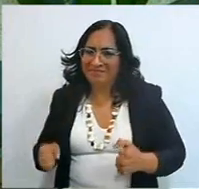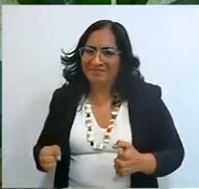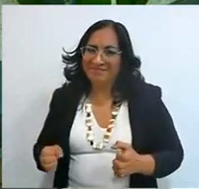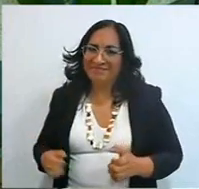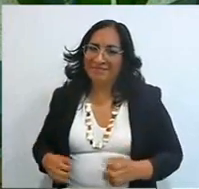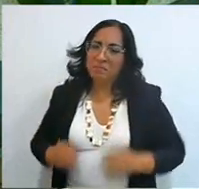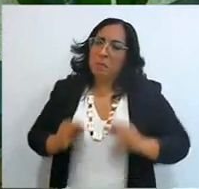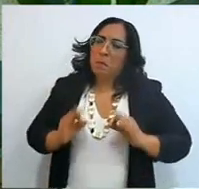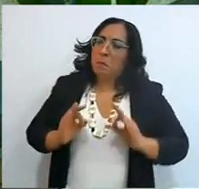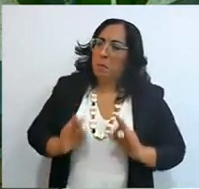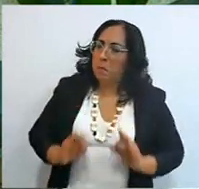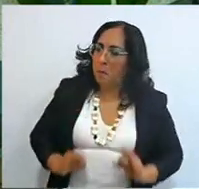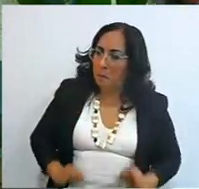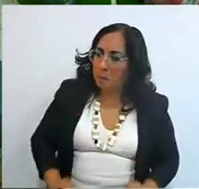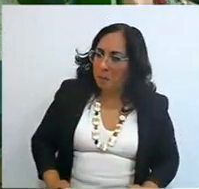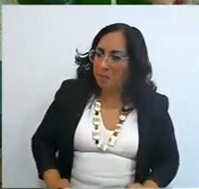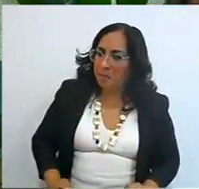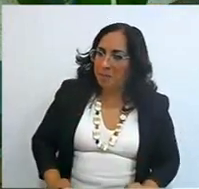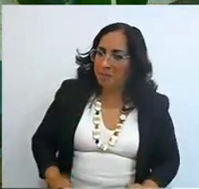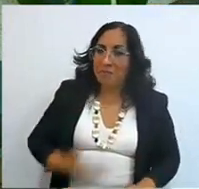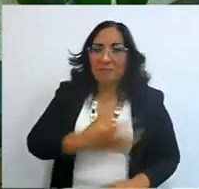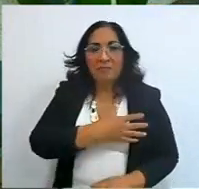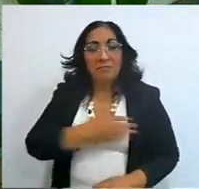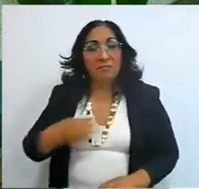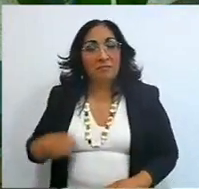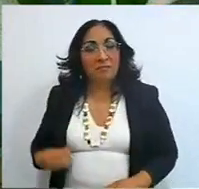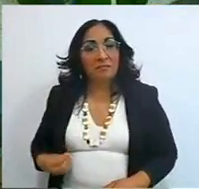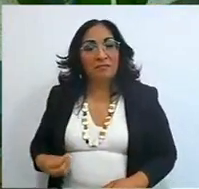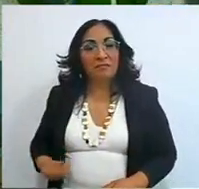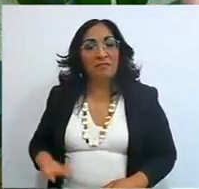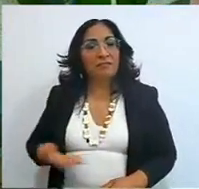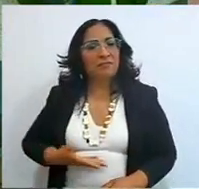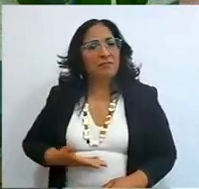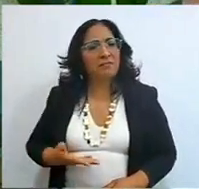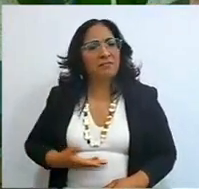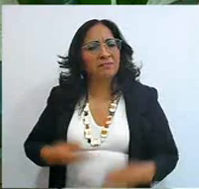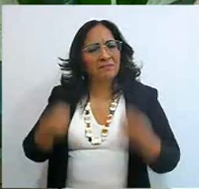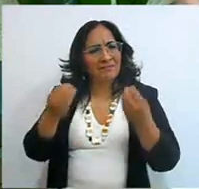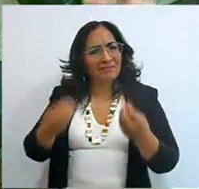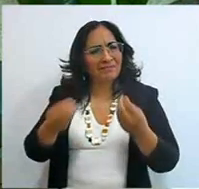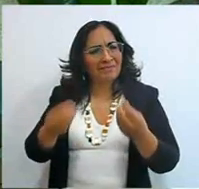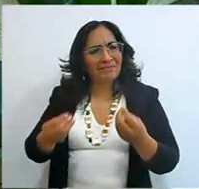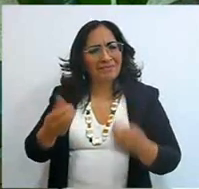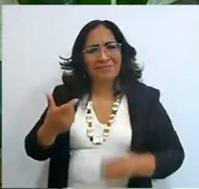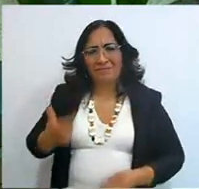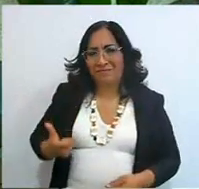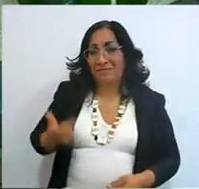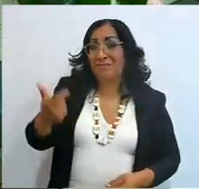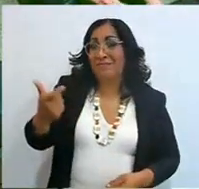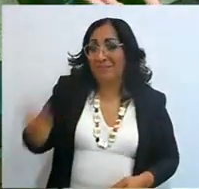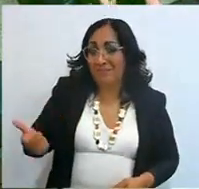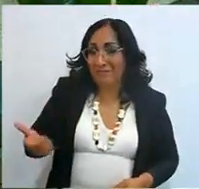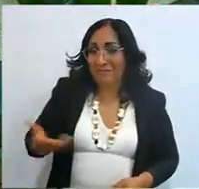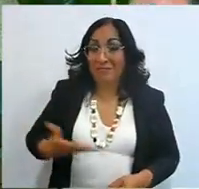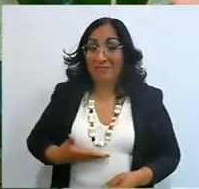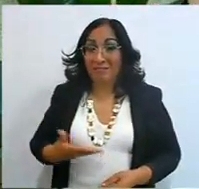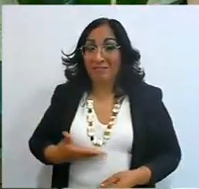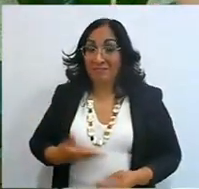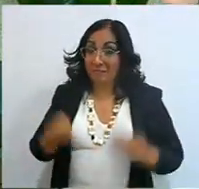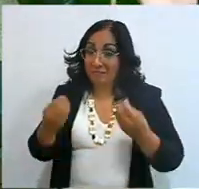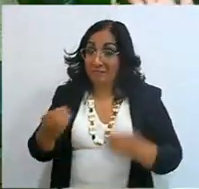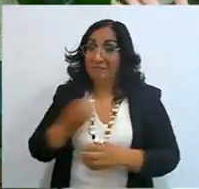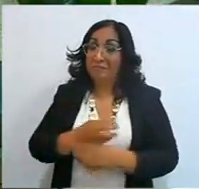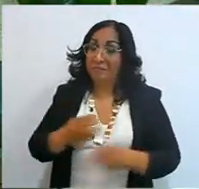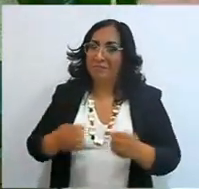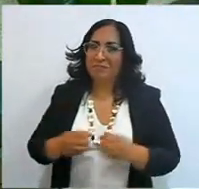Let's say a landowner, a person who had many assets, in a land that he already knew, as they say now in his comfort zone,